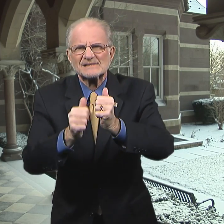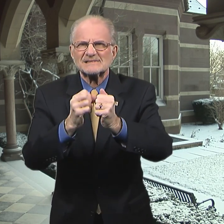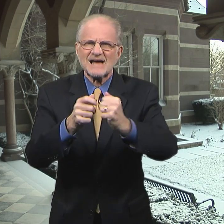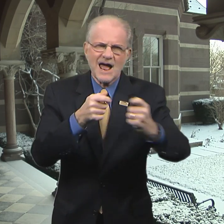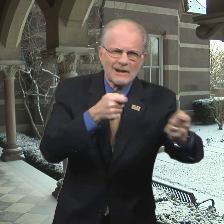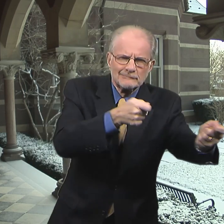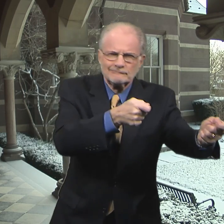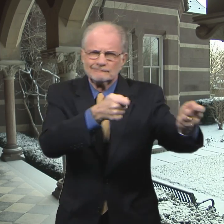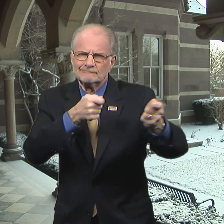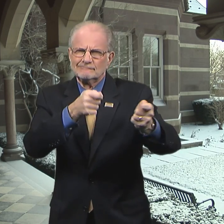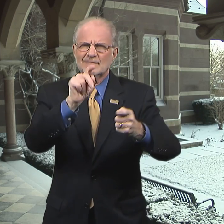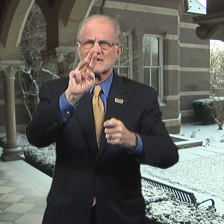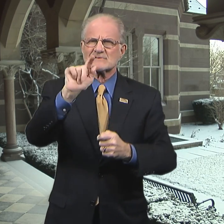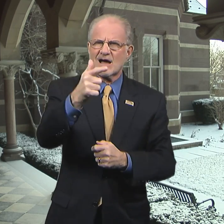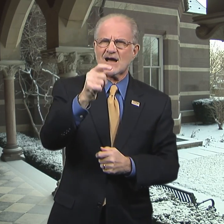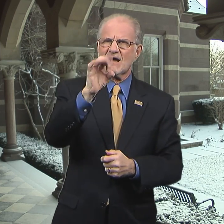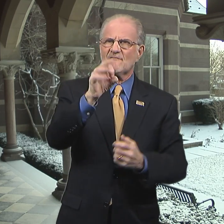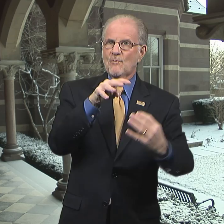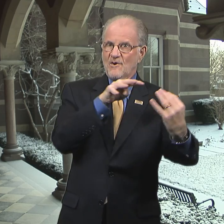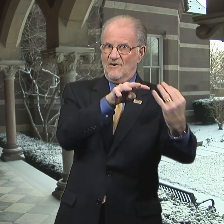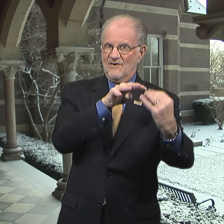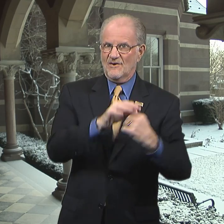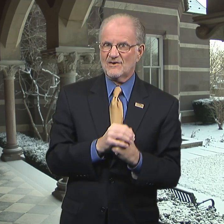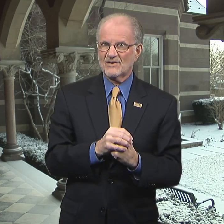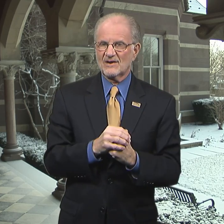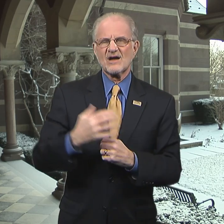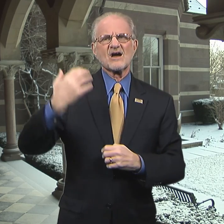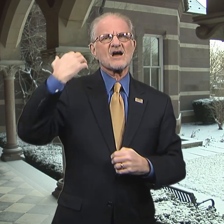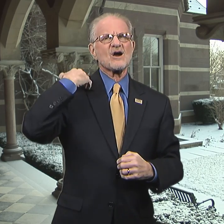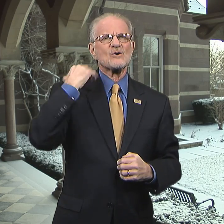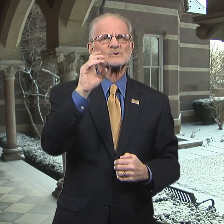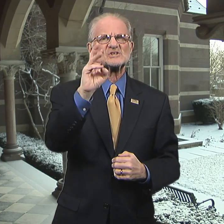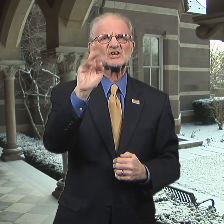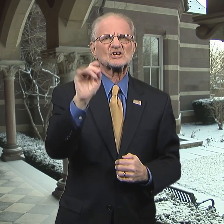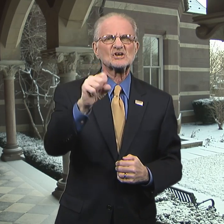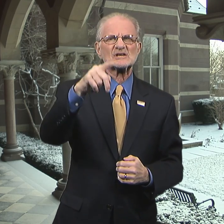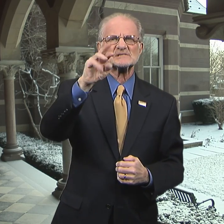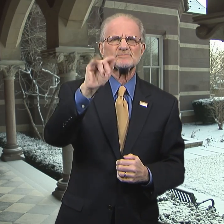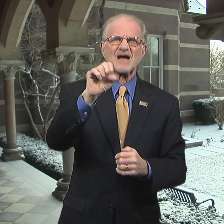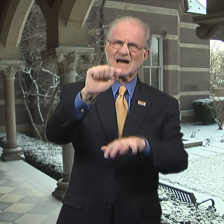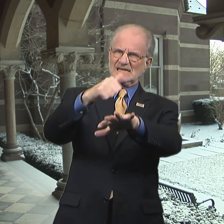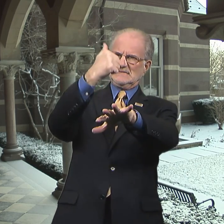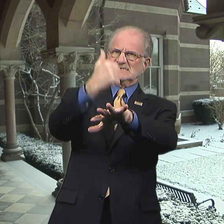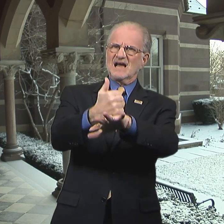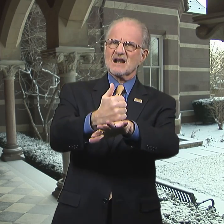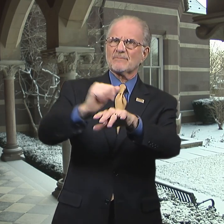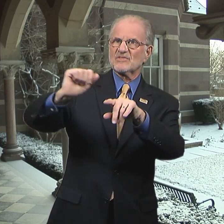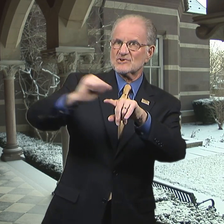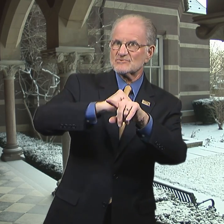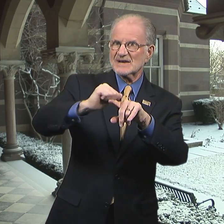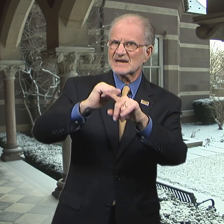and tug-of-war. Coach Curtis Pride set up the training